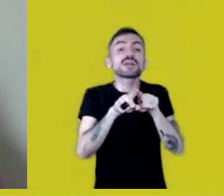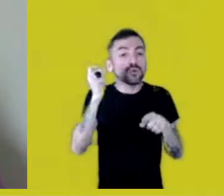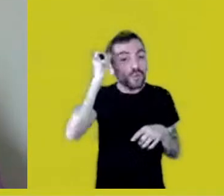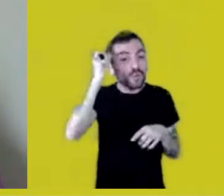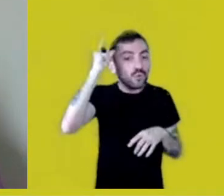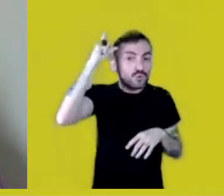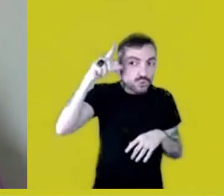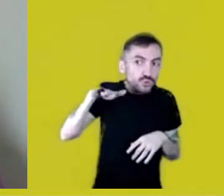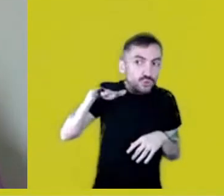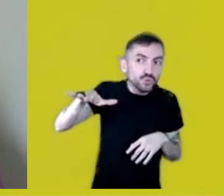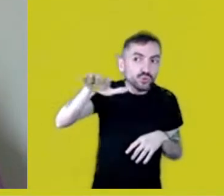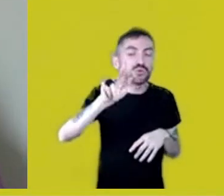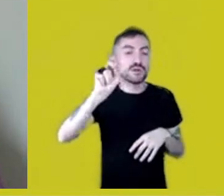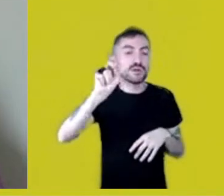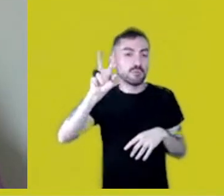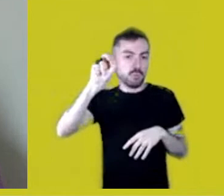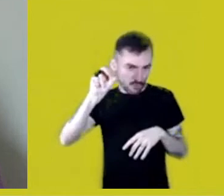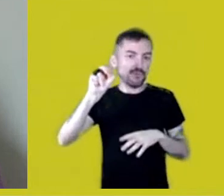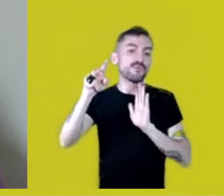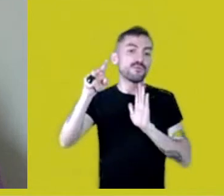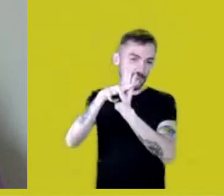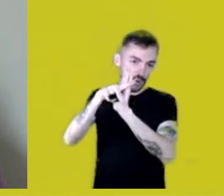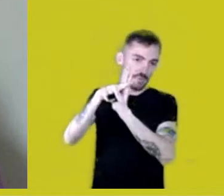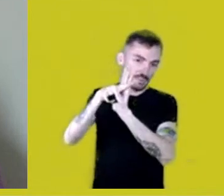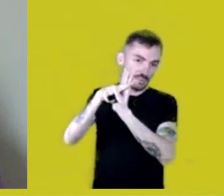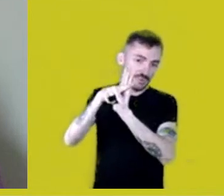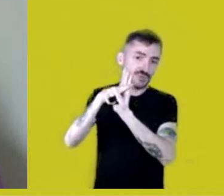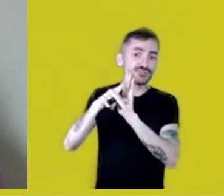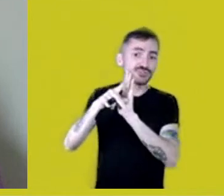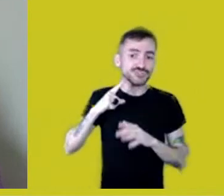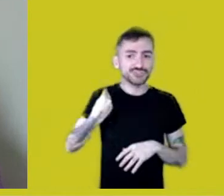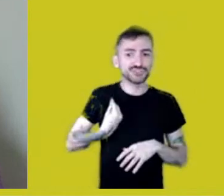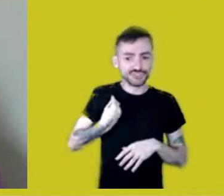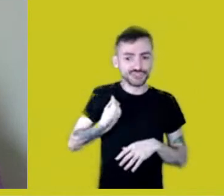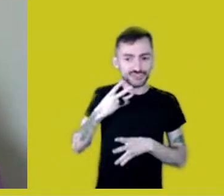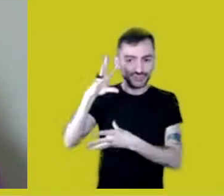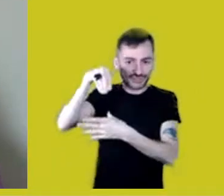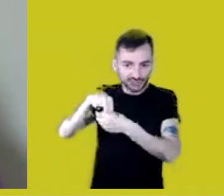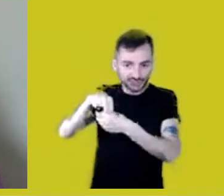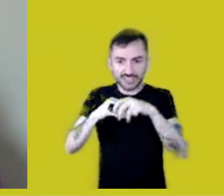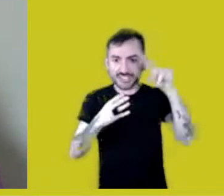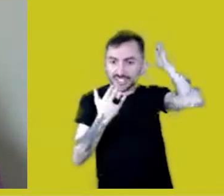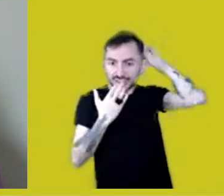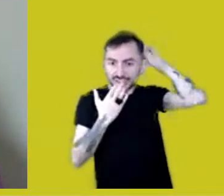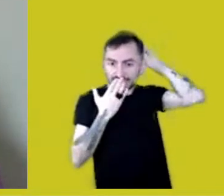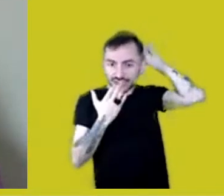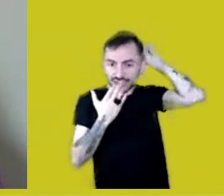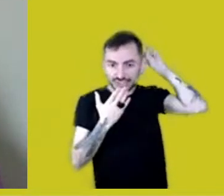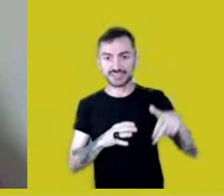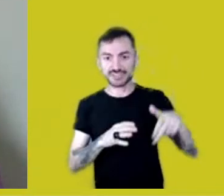the Native presence. In Nazaré, where I live, there’s the Curumim ox,